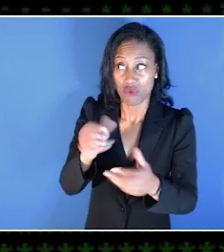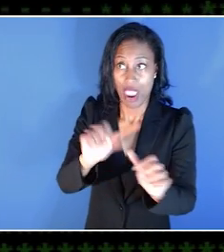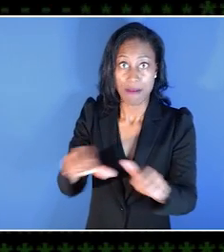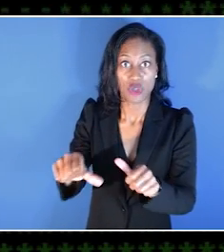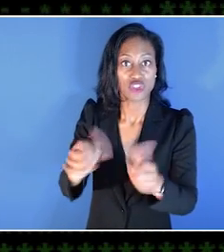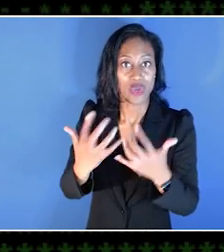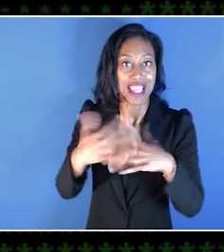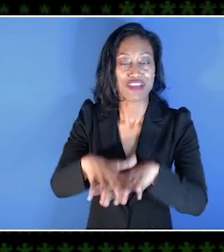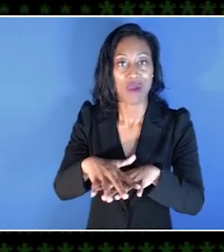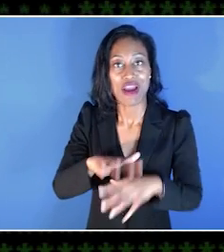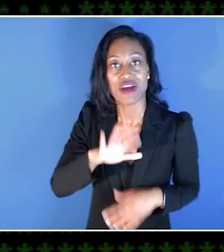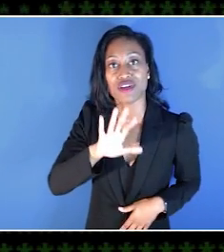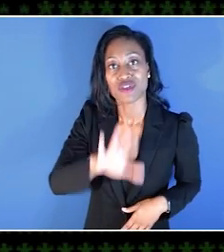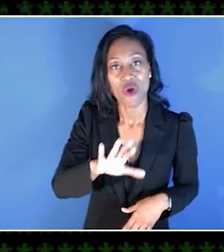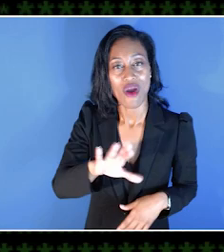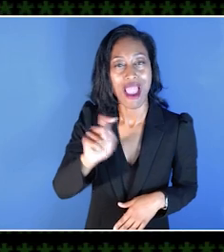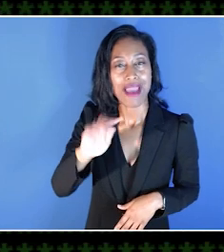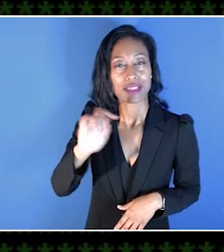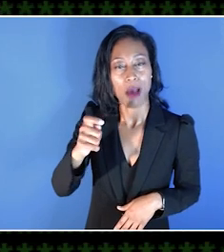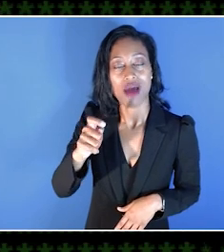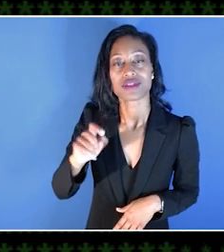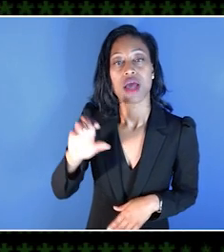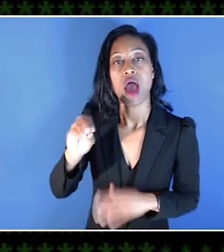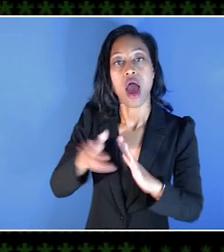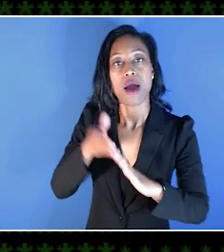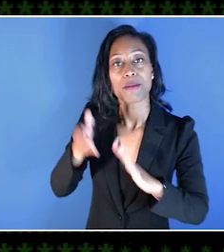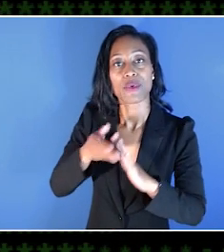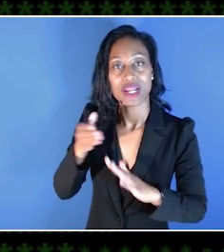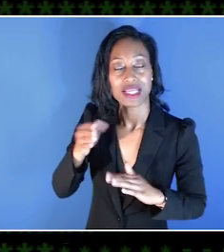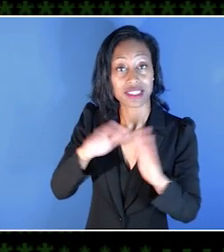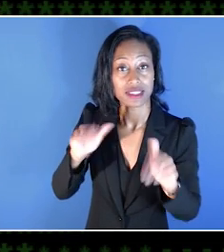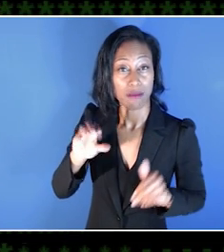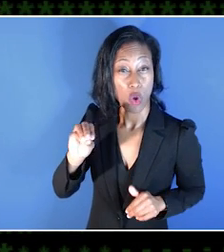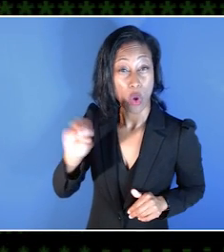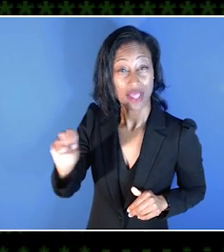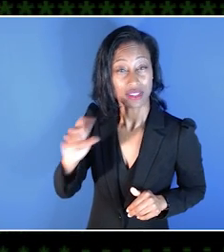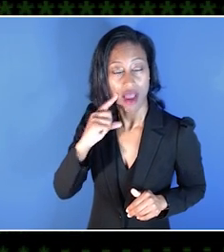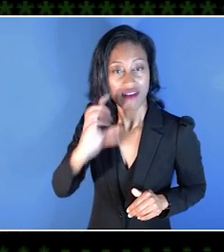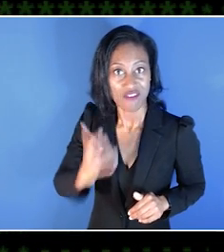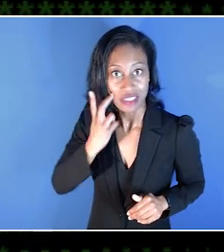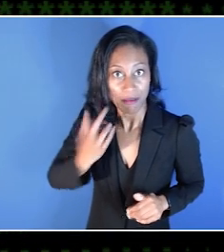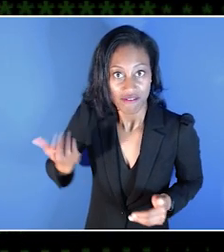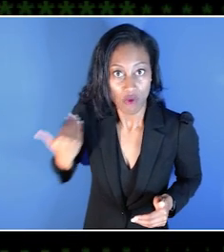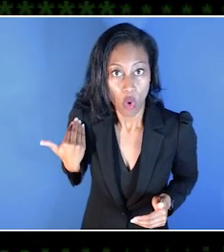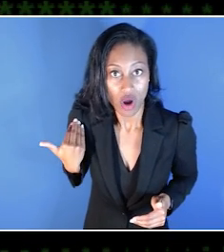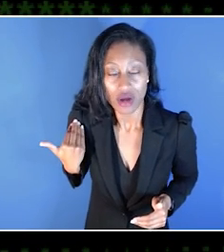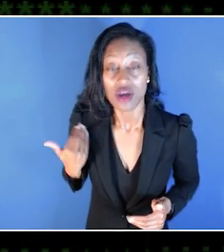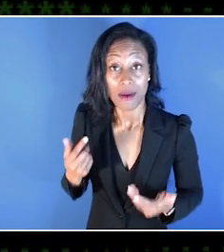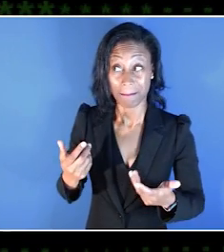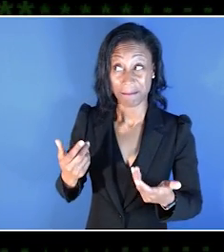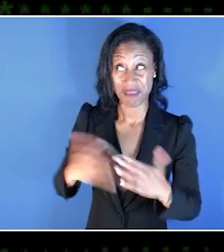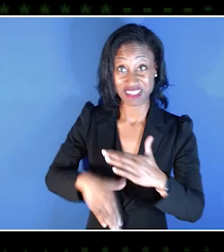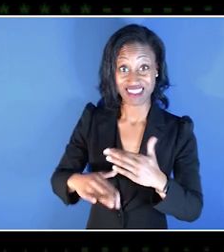the Xbox operating system in a way that was never seen before. Where essentially, you have like the Narrator,